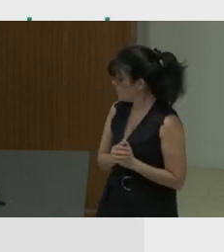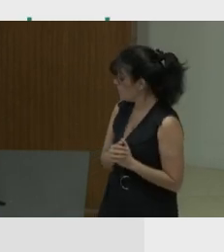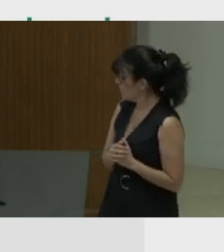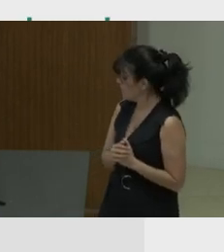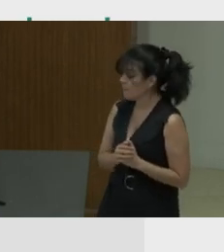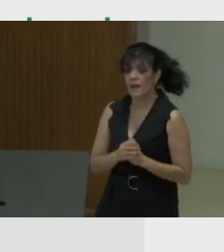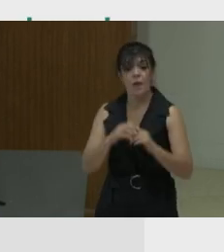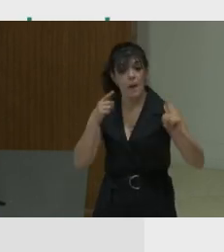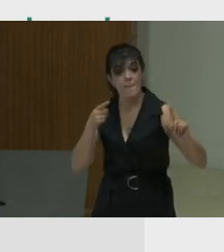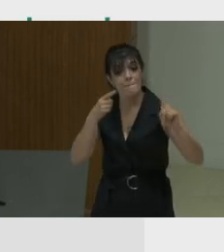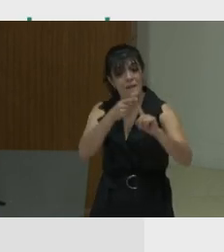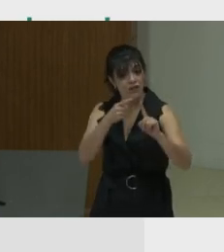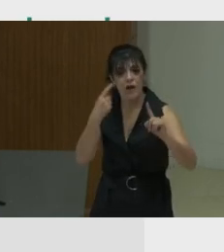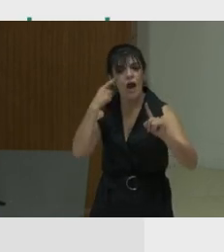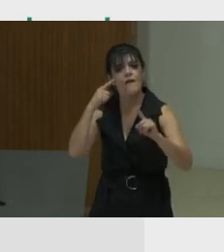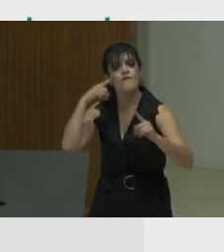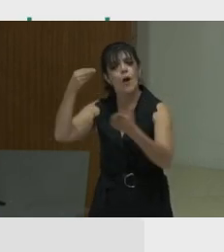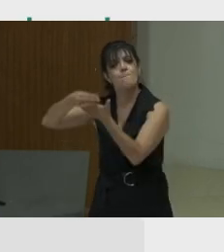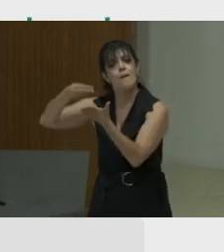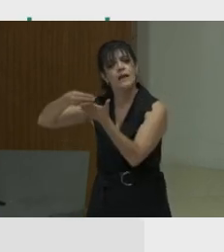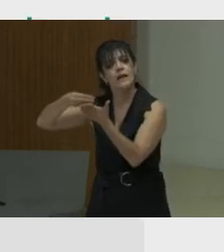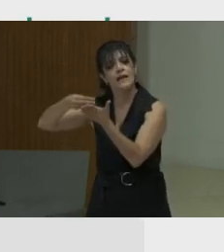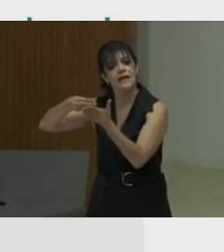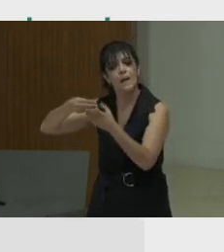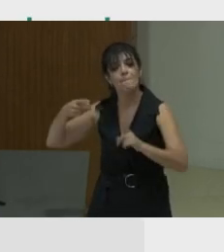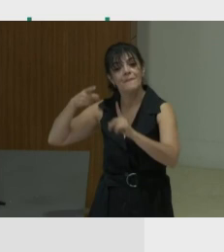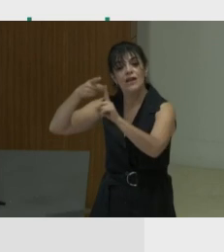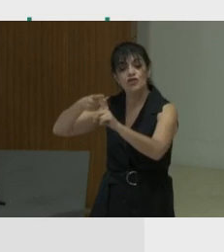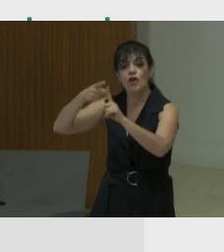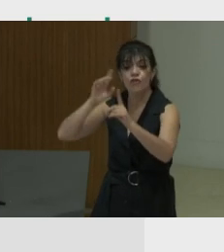is not driven for money, but the mission is driven for the sake of reaching the public good.